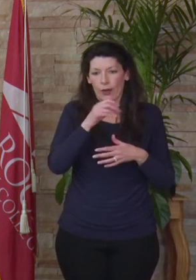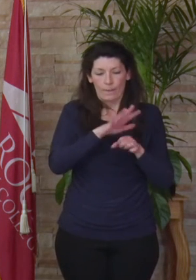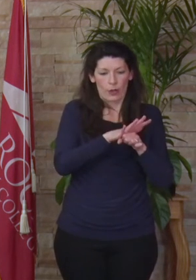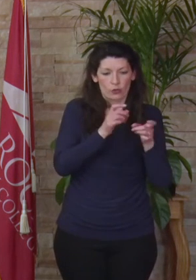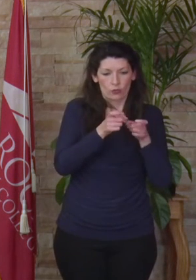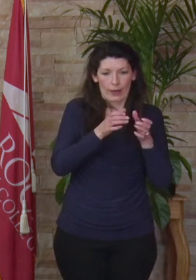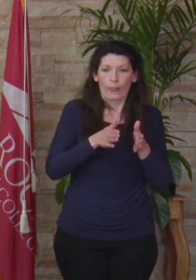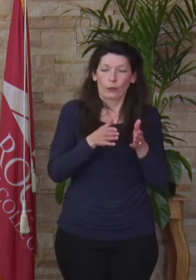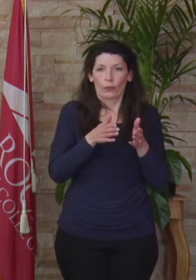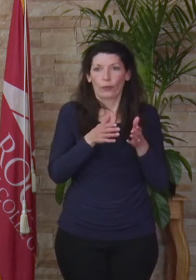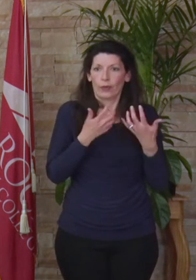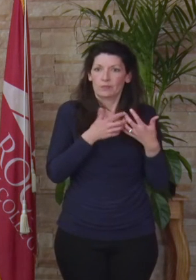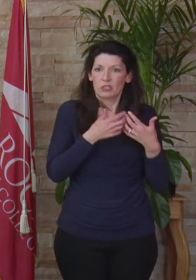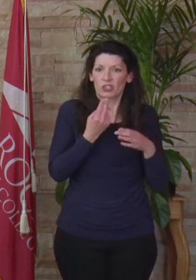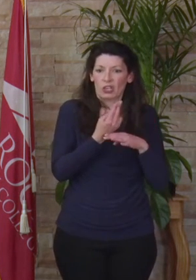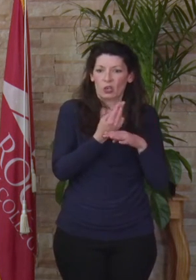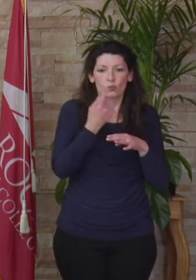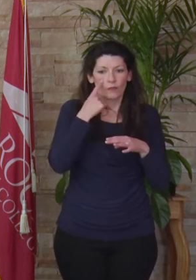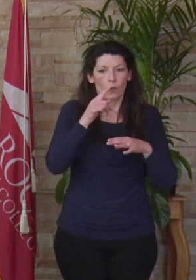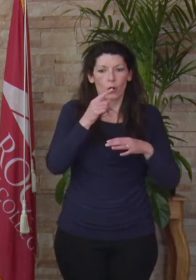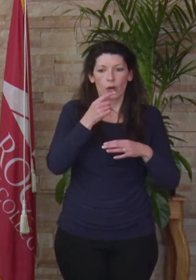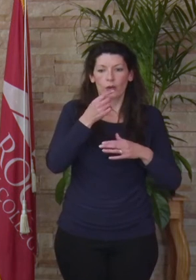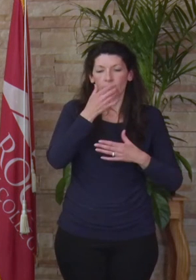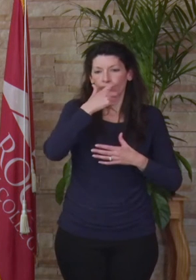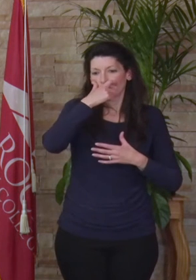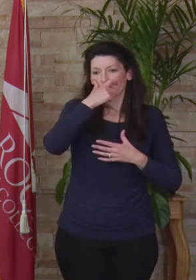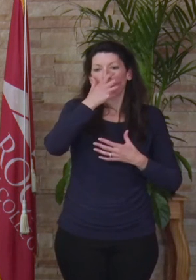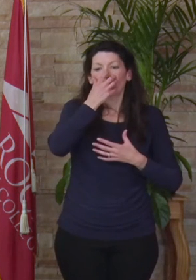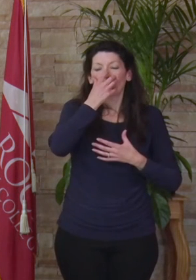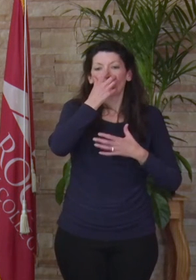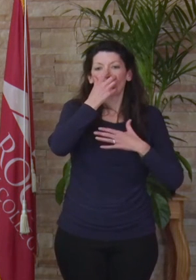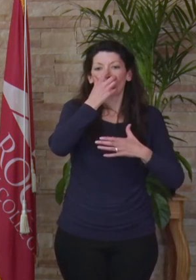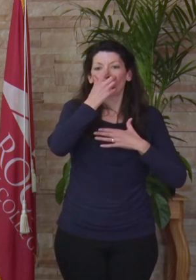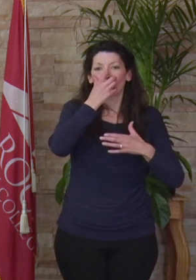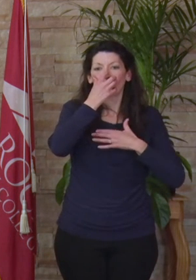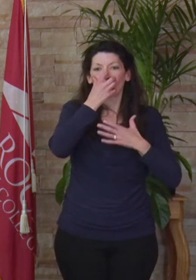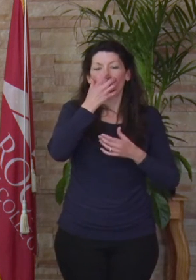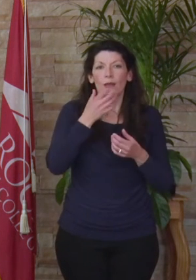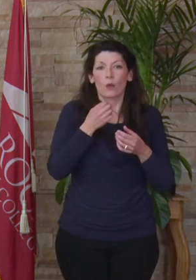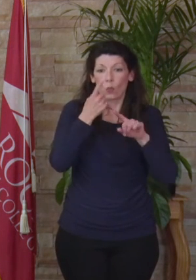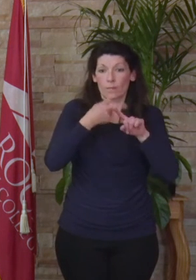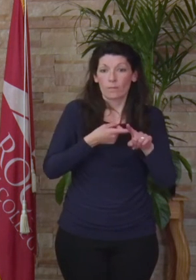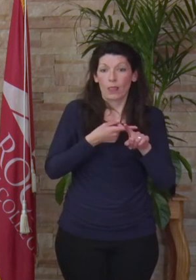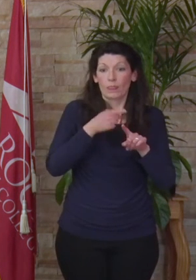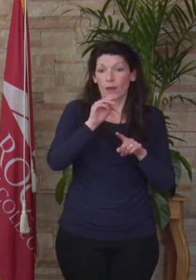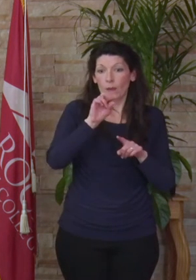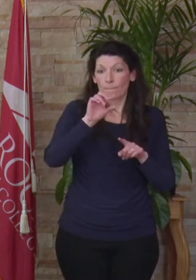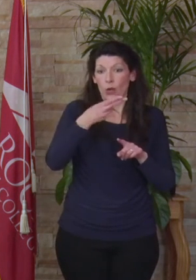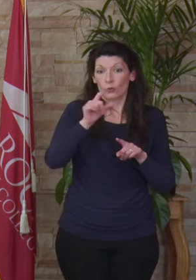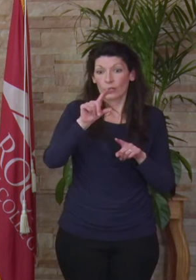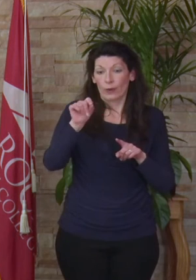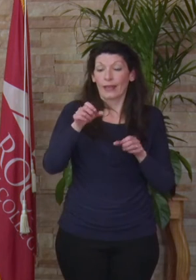which is used in ventilators. Completed within one month, in March 2020, this allowed the hospital, one